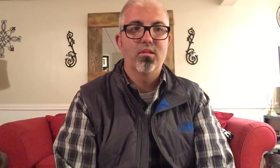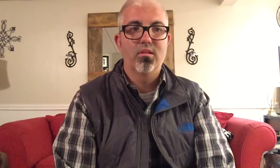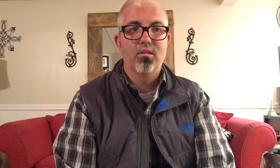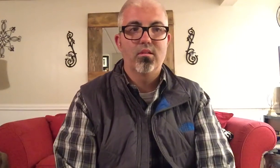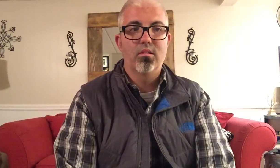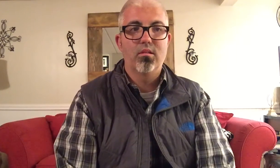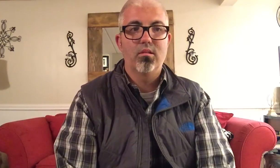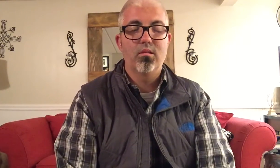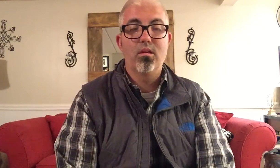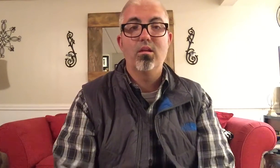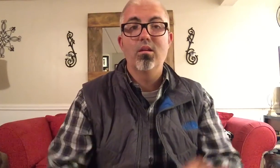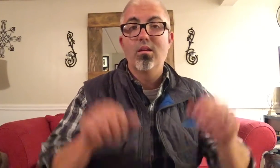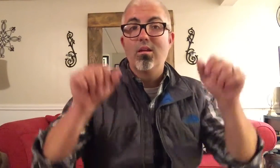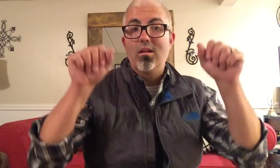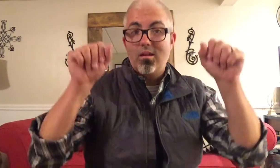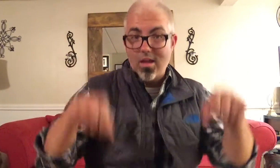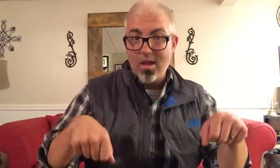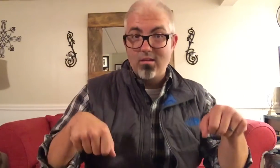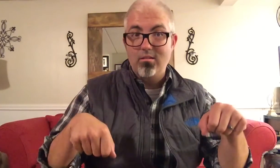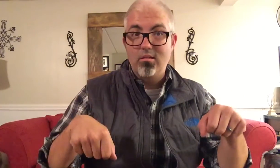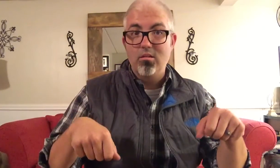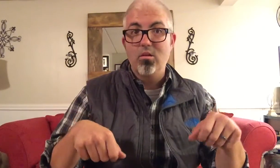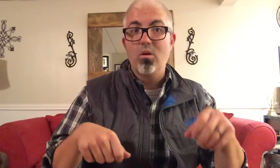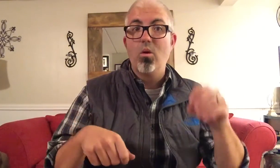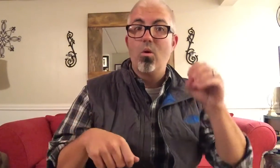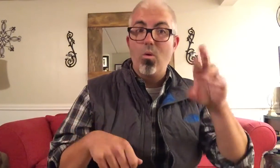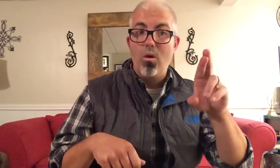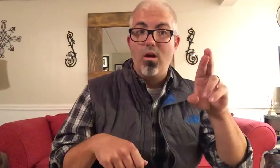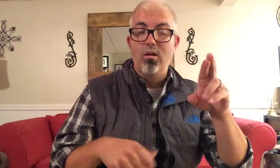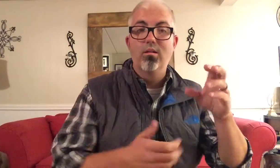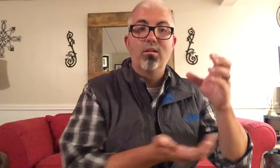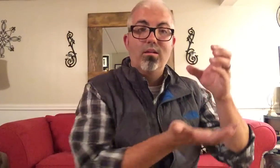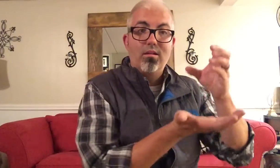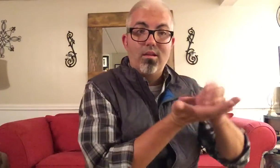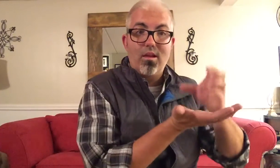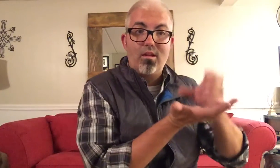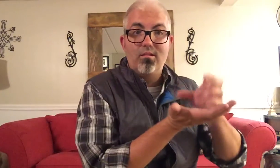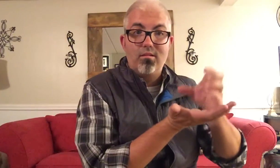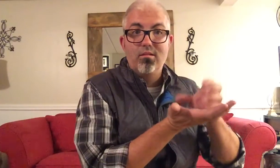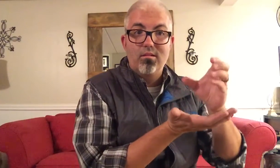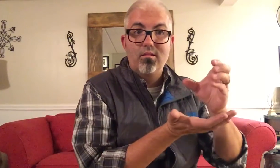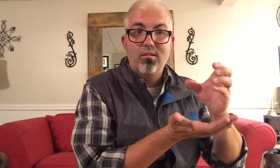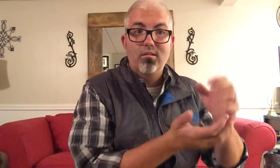CAN (as in you CAN do it) OR CAN (as in CAN of soup)